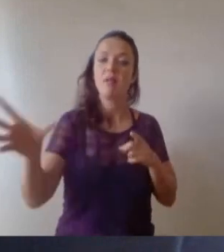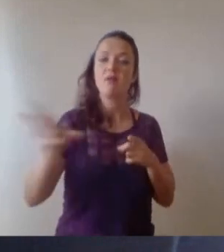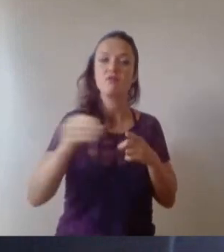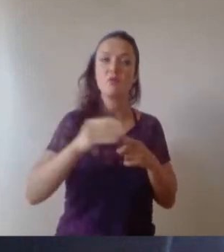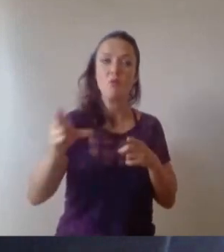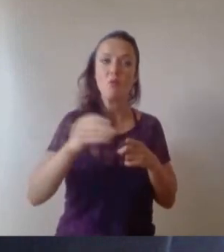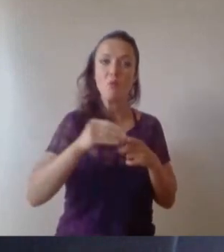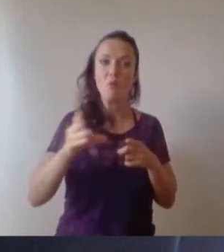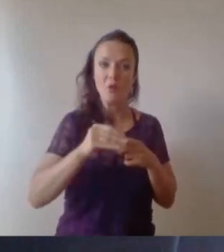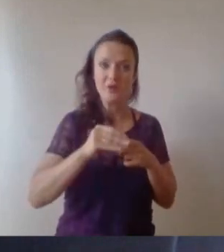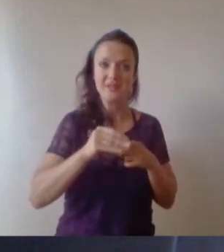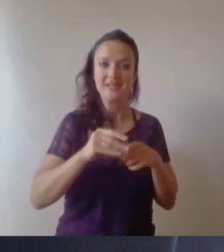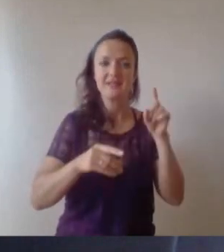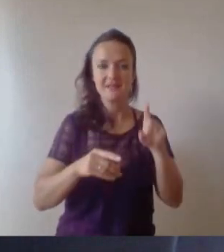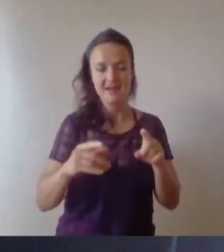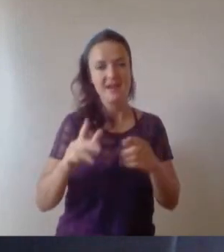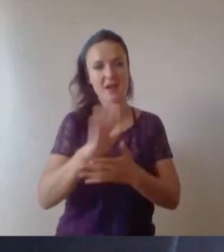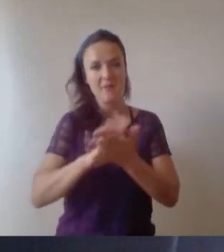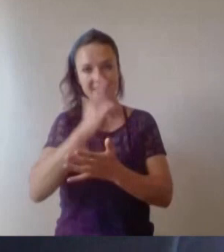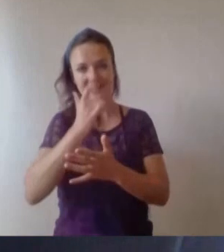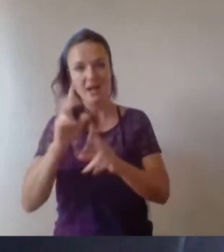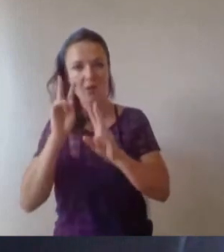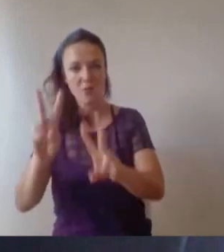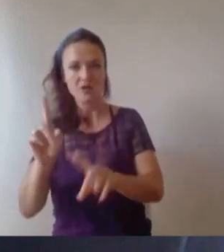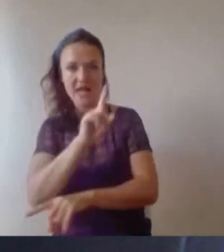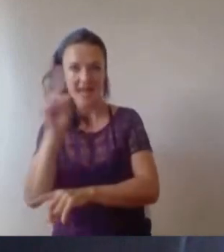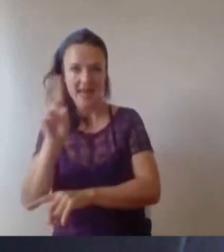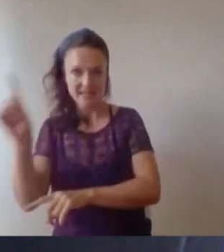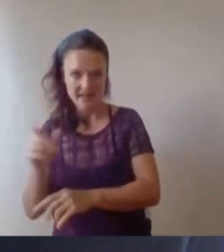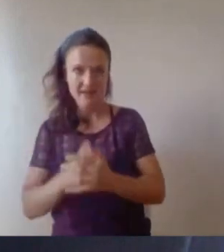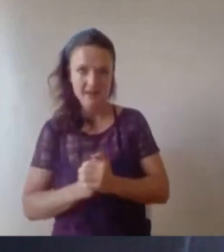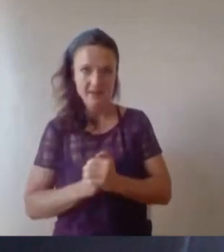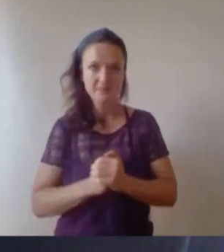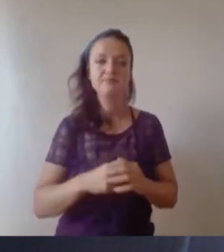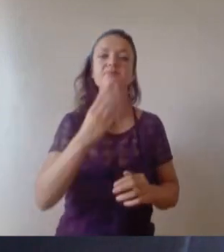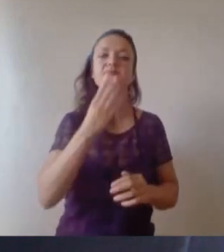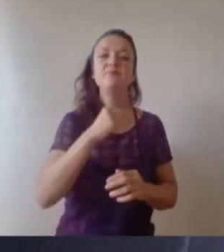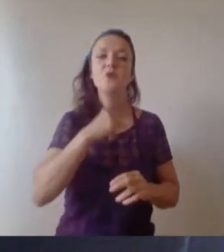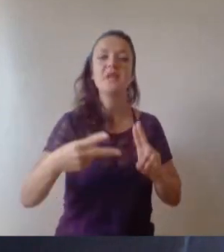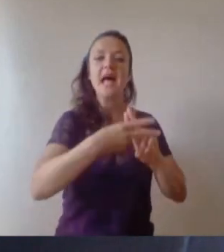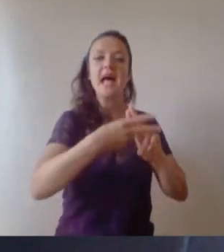please use hashtag #bristolclassof2020. We're also delighted to have BSL